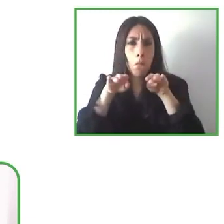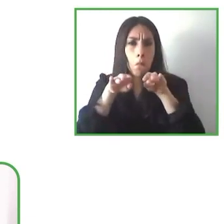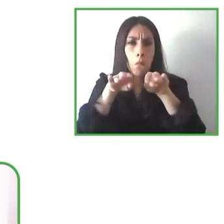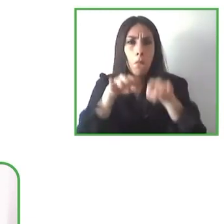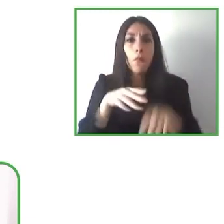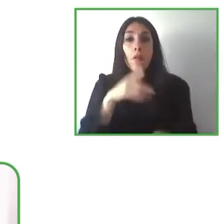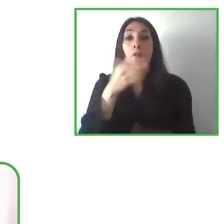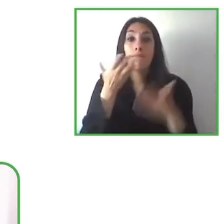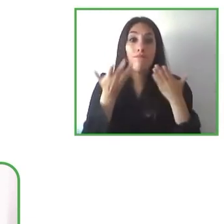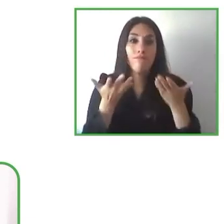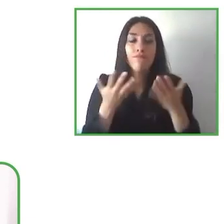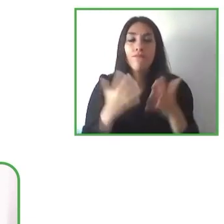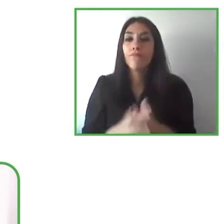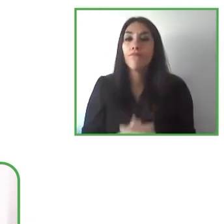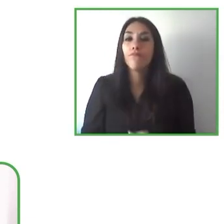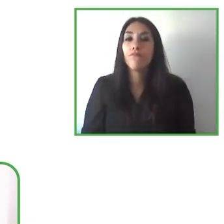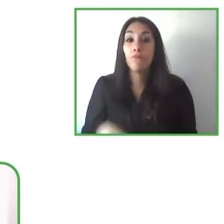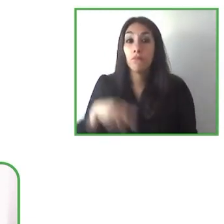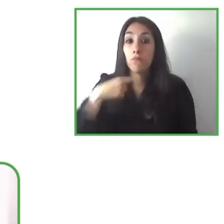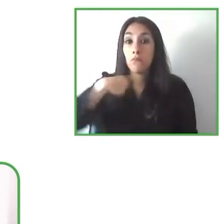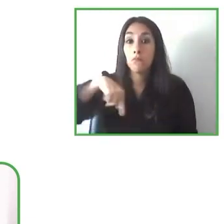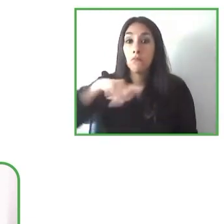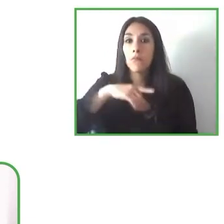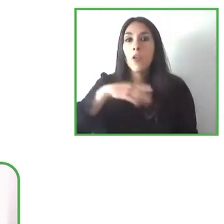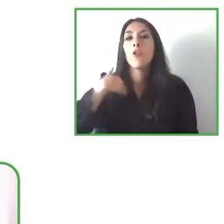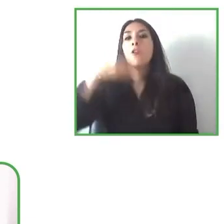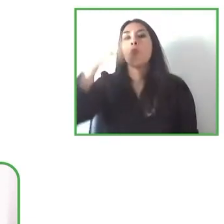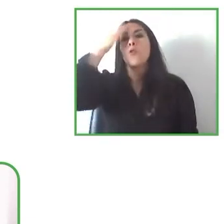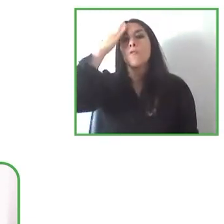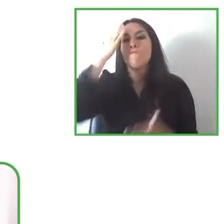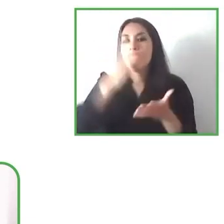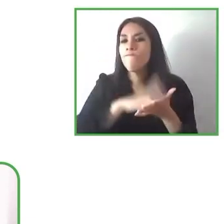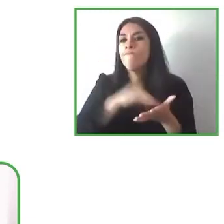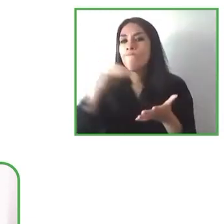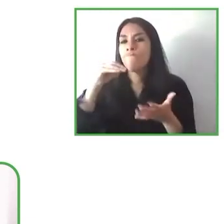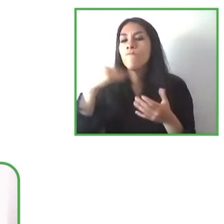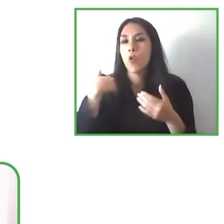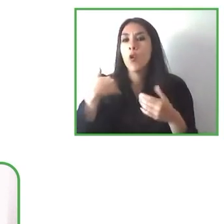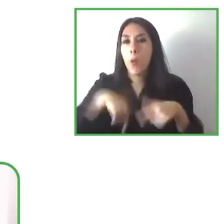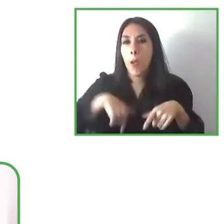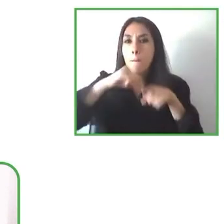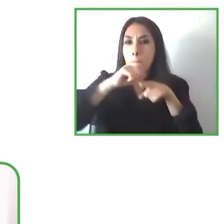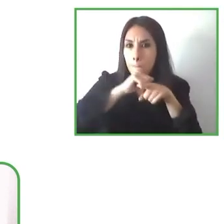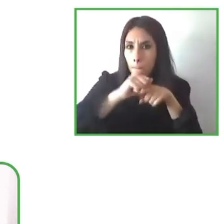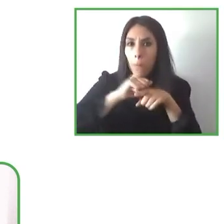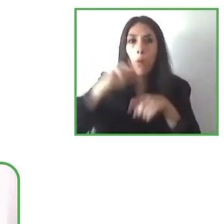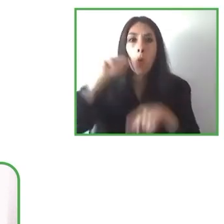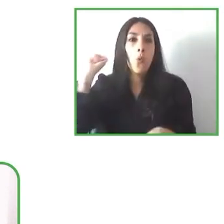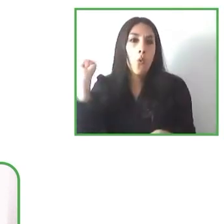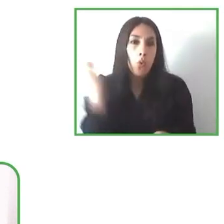now we see the how useful these apps are or these solutions are